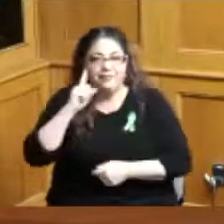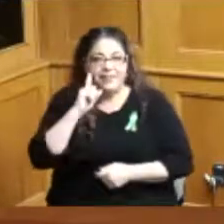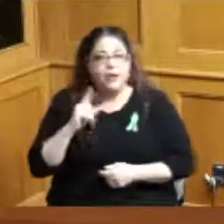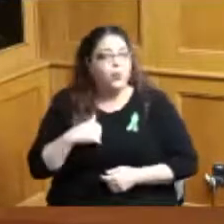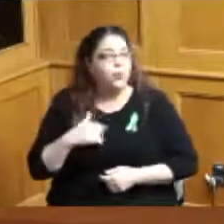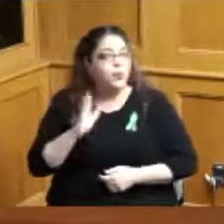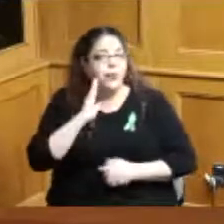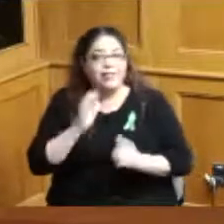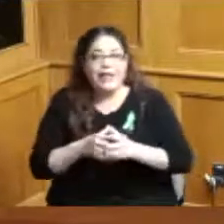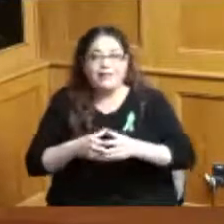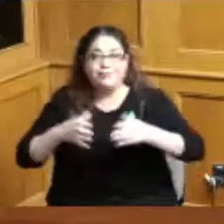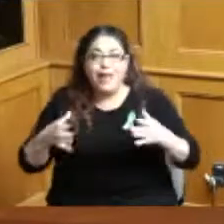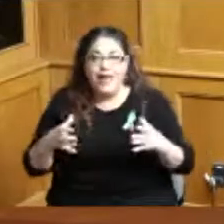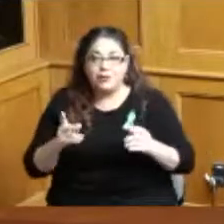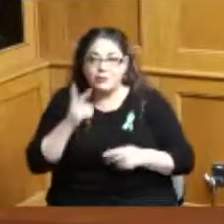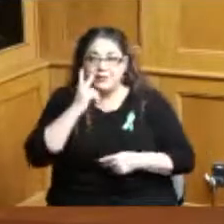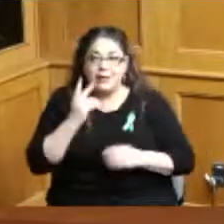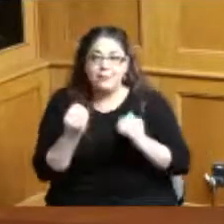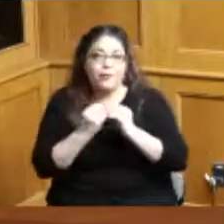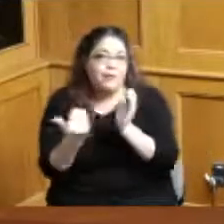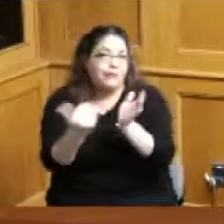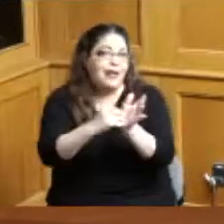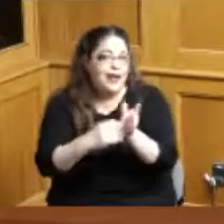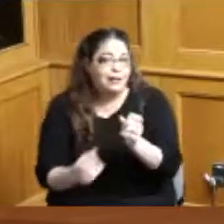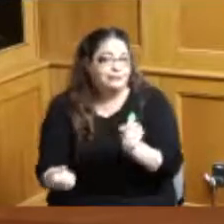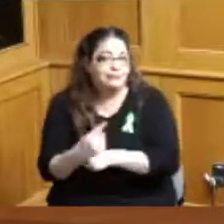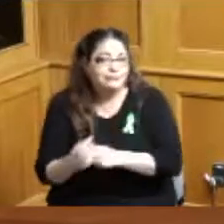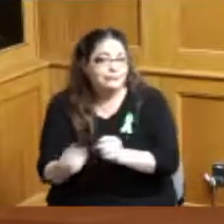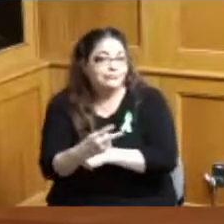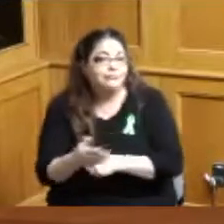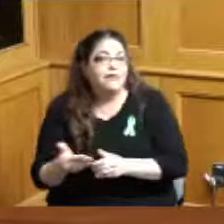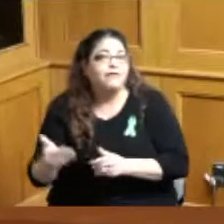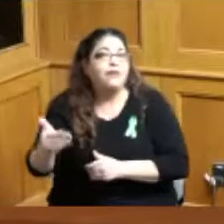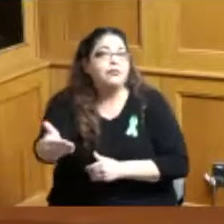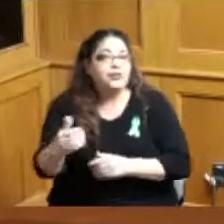expanding or seeing more of that in future years as well so we'll keep the Board updated on that